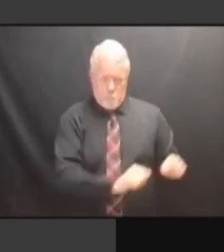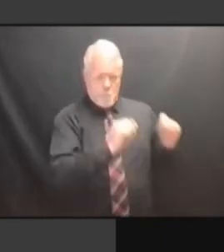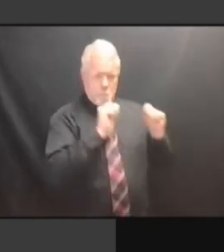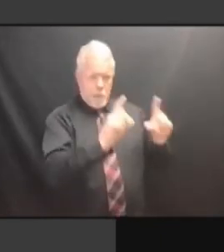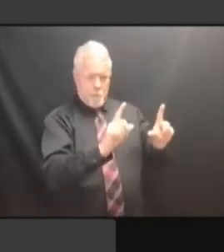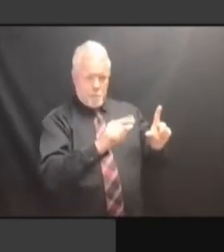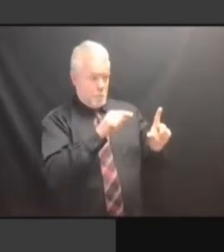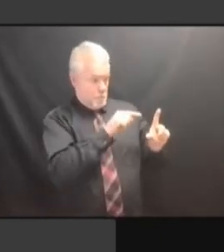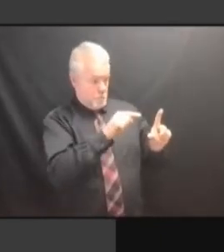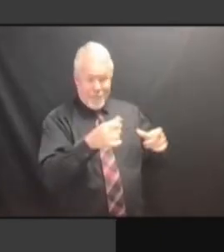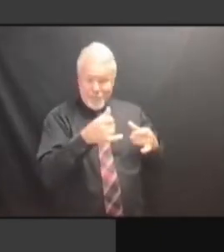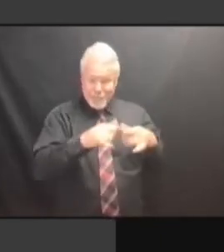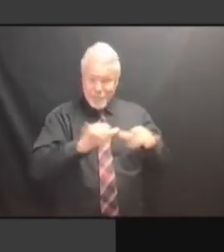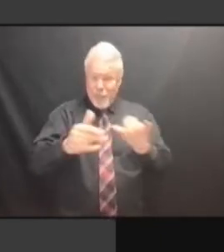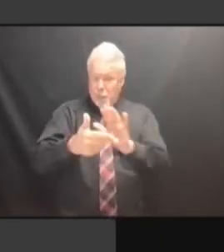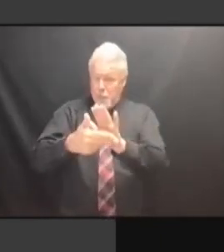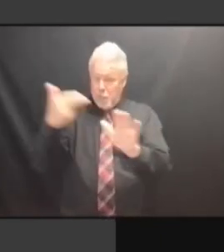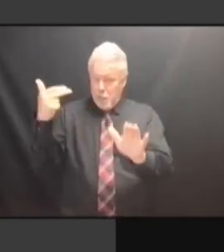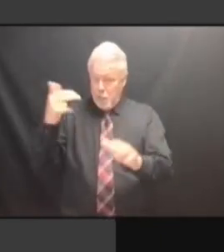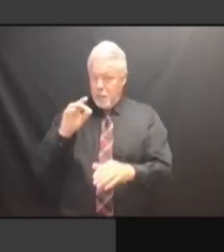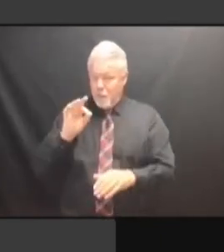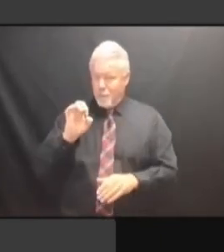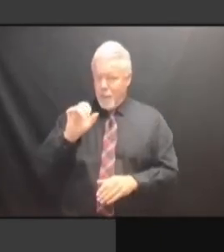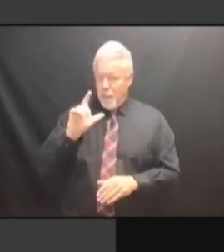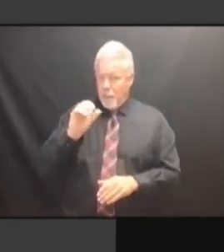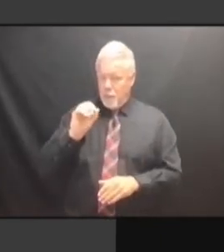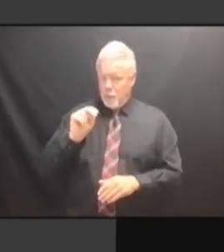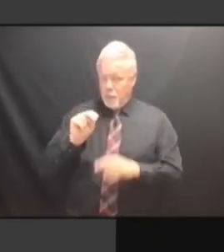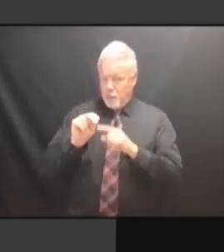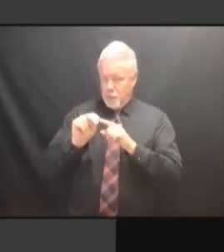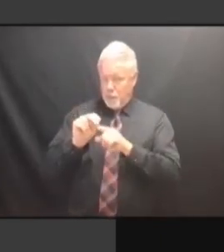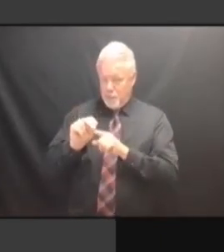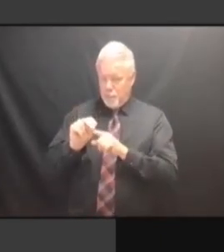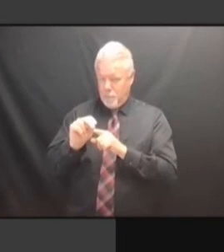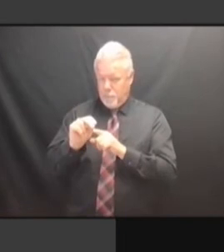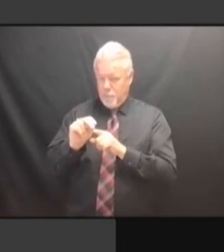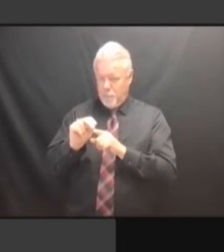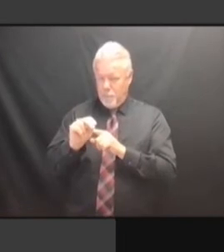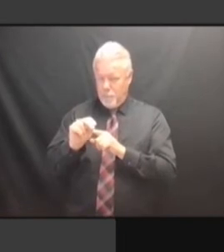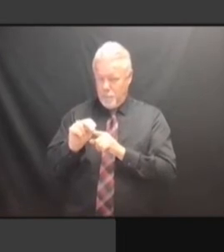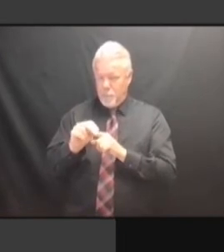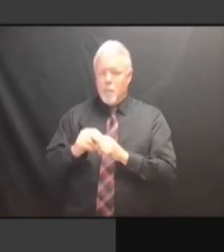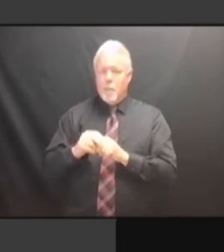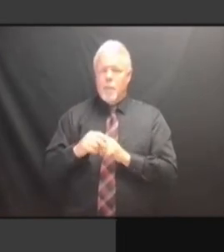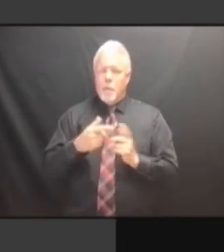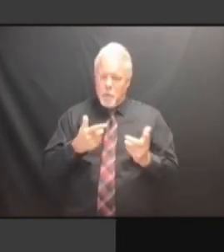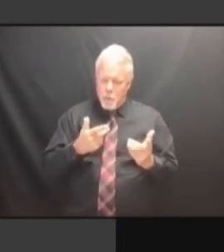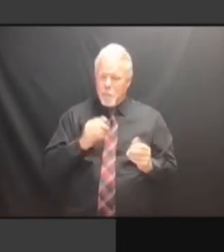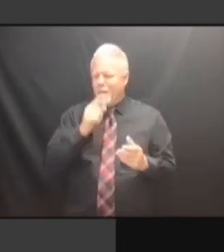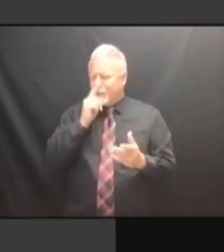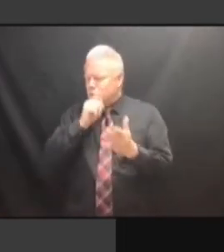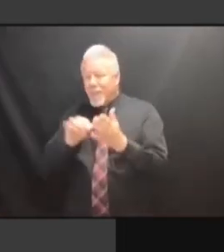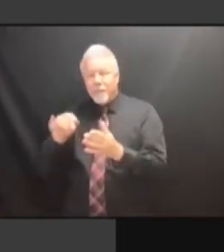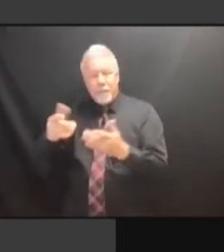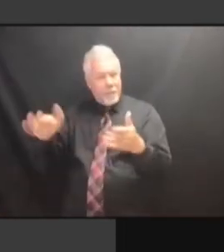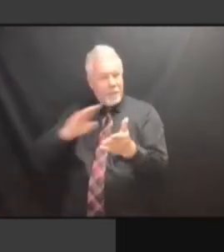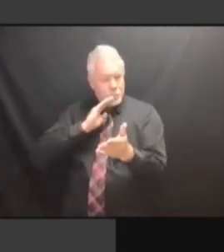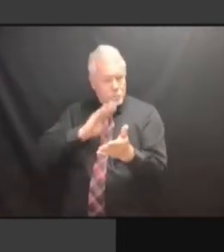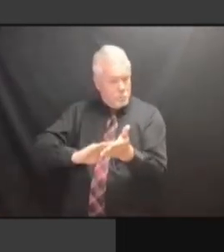YES. >> BECAUSE YES. >> BECAUSE THERE YES. >> BECAUSE THERE WAS YES. >> BECAUSE THERE WAS NO BECAUSE THERE WAS NO BECAUSE THERE WAS NO ADDITIONAL BECAUSE THERE WAS NO ADDITIONAL AMENDMENT BECAUSE THERE WAS NO ADDITIONAL AMENDMENT REQUIRING ADDITIONAL AMENDMENT REQUIRING ADDITIONAL AMENDMENT REQUIRING OCA ADDITIONAL AMENDMENT REQUIRING OCA TO ADDITIONAL AMENDMENT REQUIRING OCA TO ISSUE ADDITIONAL AMENDMENT REQUIRING OCA TO ISSUE ANOTHER ADDITIONAL AMENDMENT REQUIRING OCA TO ISSUE ANOTHER LIST ADDITIONAL AMENDMENT REQUIRING OCA TO ISSUE ANOTHER LIST OR ADDITIONAL AMENDMENT REQUIRING OCA TO ISSUE ANOTHER LIST OR THE OCA TO ISSUE ANOTHER LIST OR THE OCA TO ISSUE ANOTHER LIST OR THE DEPARTMENT OCA TO ISSUE ANOTHER LIST OR THE DEPARTMENT OF OCA TO ISSUE ANOTHER LIST OR THE DEPARTMENT OF CORRECTION OCA TO ISSUE ANOTHER LIST OR THE DEPARTMENT OF CORRECTION TO DEPARTMENT OF CORRECTION TO DEPARTMENT OF CORRECTION TO ISSUE DEPARTMENT OF CORRECTION TO ISSUE ANOTHER DEPARTMENT OF CORRECTION TO ISSUE ANOTHER LIST. ISSUE ANOTHER LIST. ISSUE ANOTHER LIST. >> ISSUE ANOTHER LIST. >> AND ISSUE ANOTHER LIST. >> AND JUDGES ISSUE ANOTHER LIST. >> AND JUDGES HAVE ISSUE ANOTHER LIST. >> AND JUDGES HAVE TO ISSUE ANOTHER LIST. >> AND JUDGES HAVE TO NOTIFY AND JUDGES HAVE TO NOTIFY